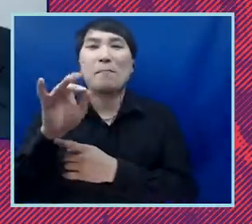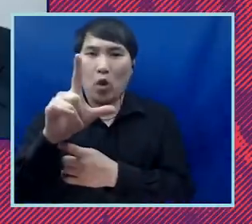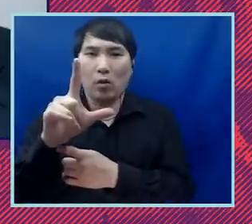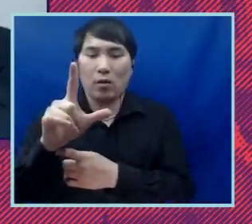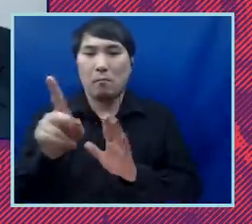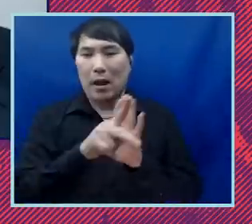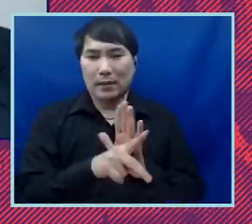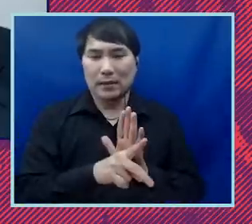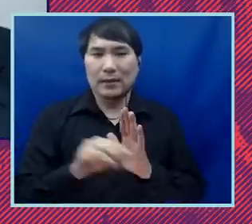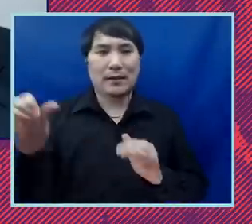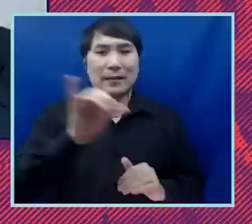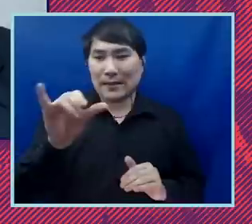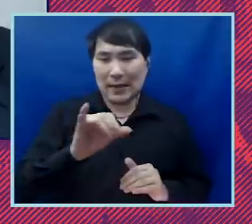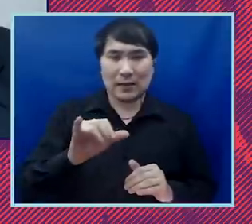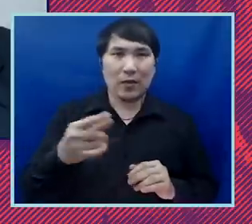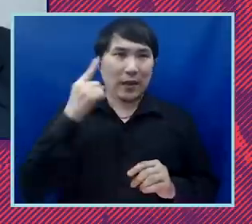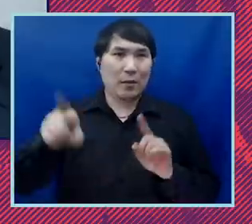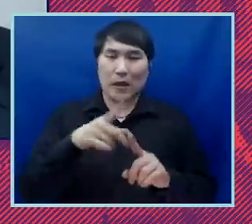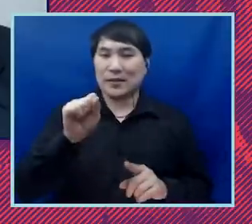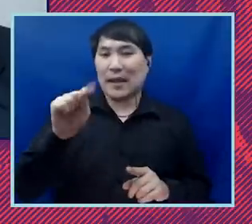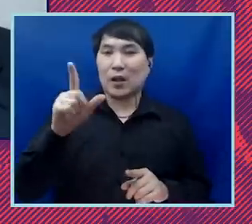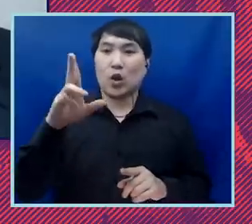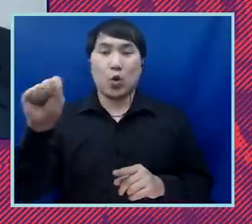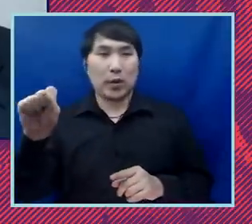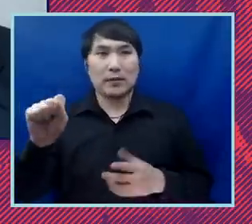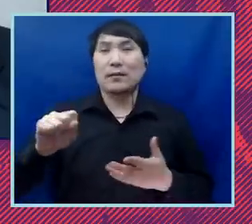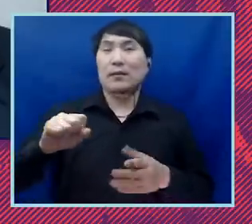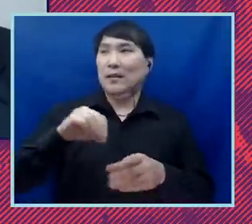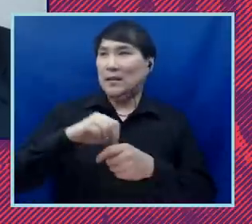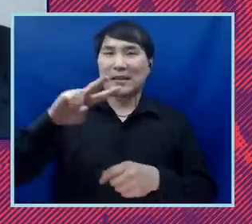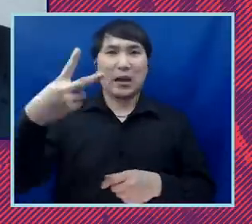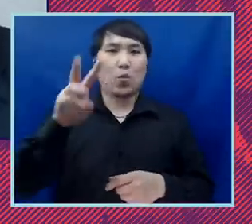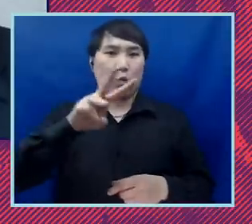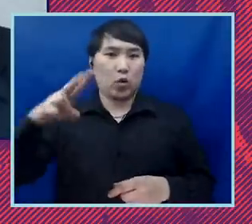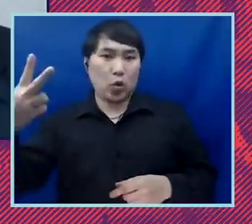the turning back of the St. Louis during the Second World War or just like Japanese-American